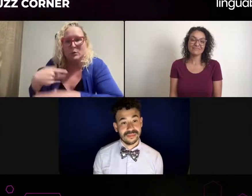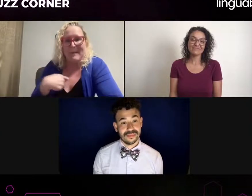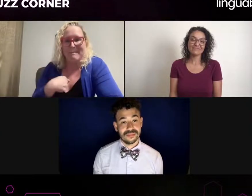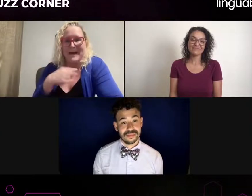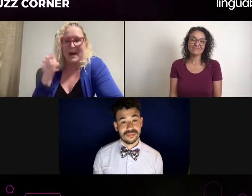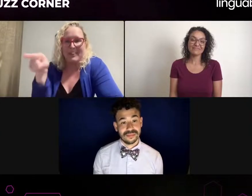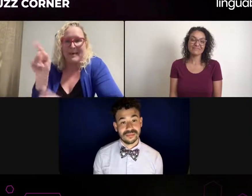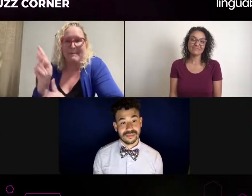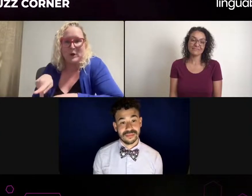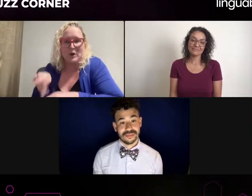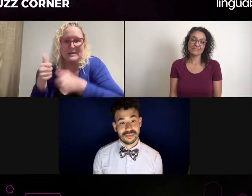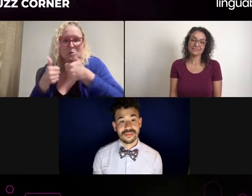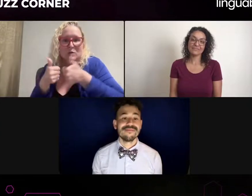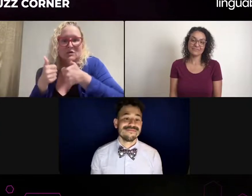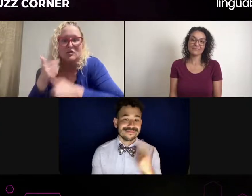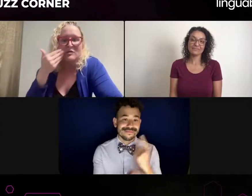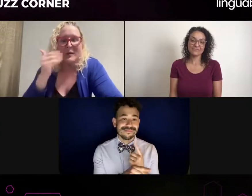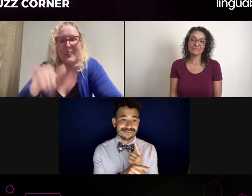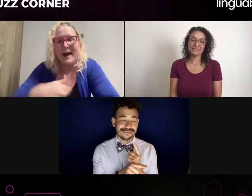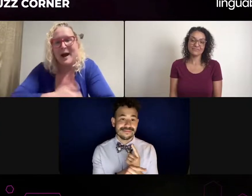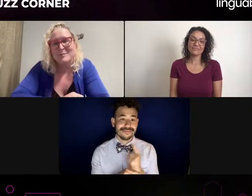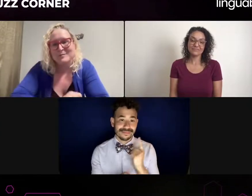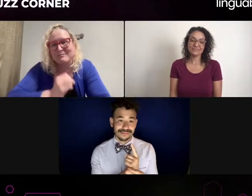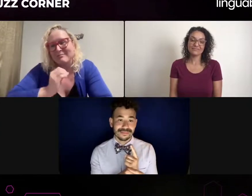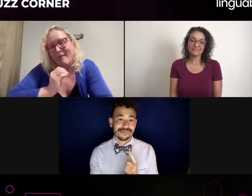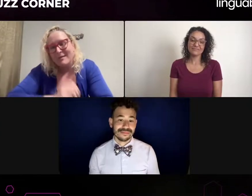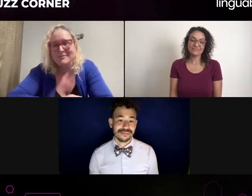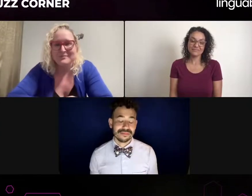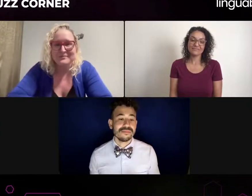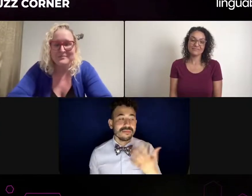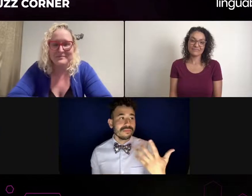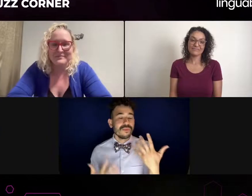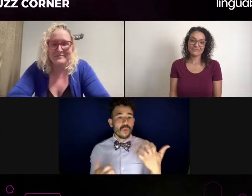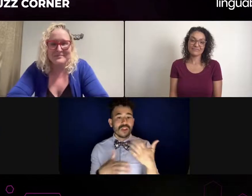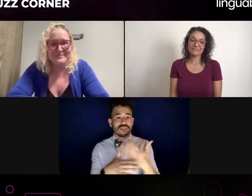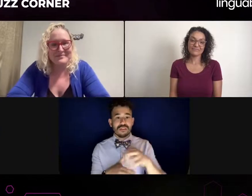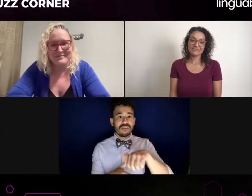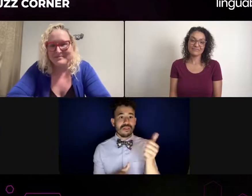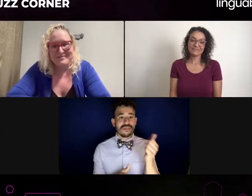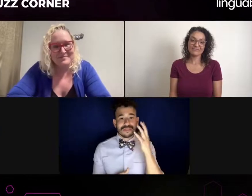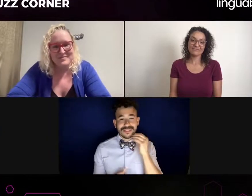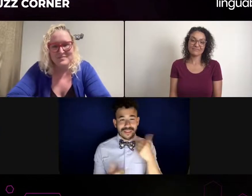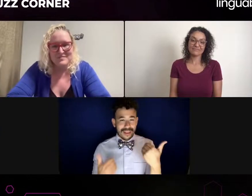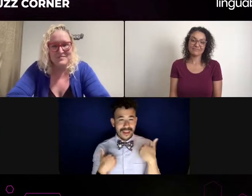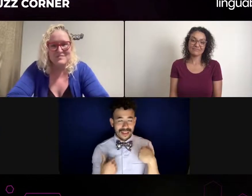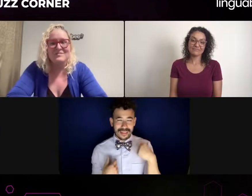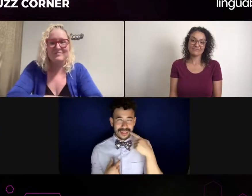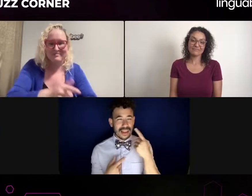They just keep quiet like the casting director or the audience really can see and experience.